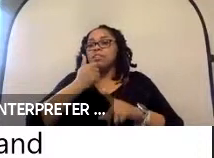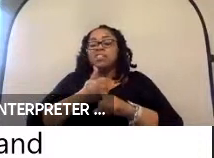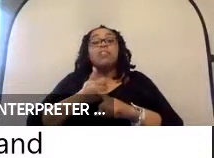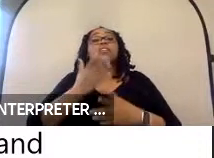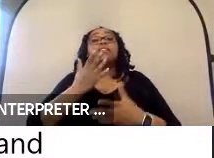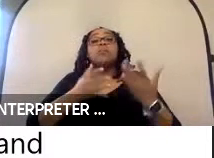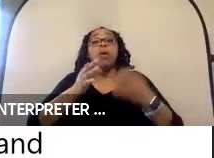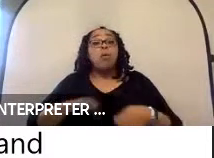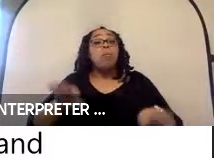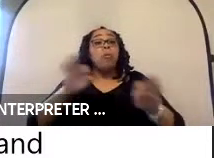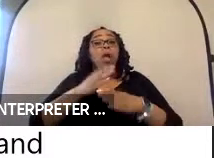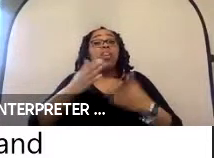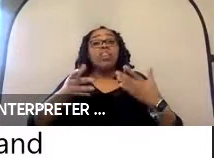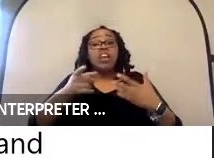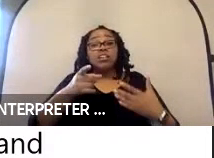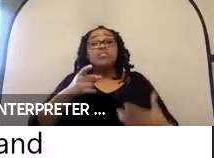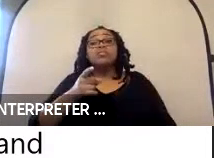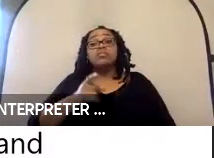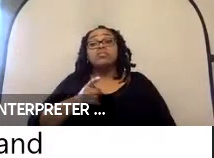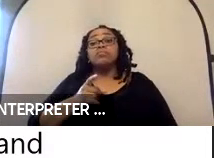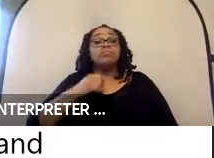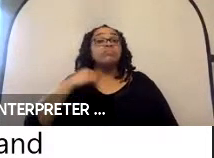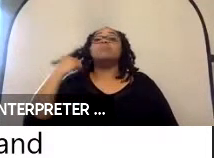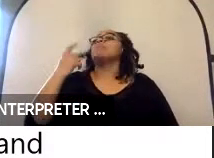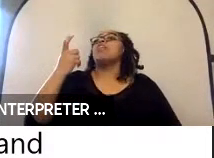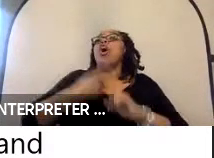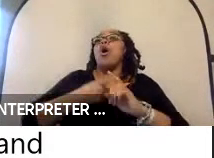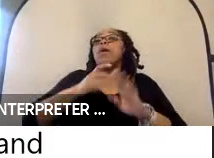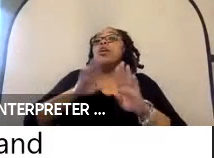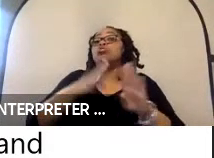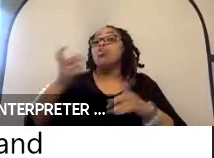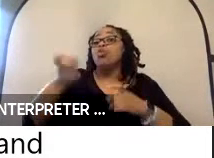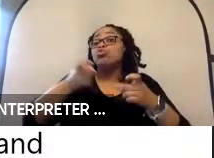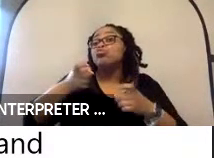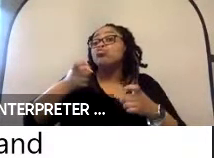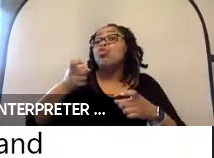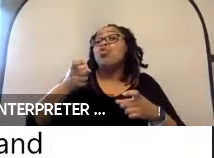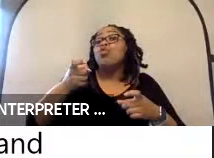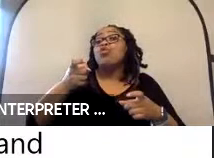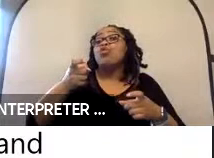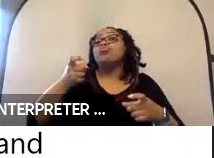are the, there is automatic door control, once you start the system, the door opens